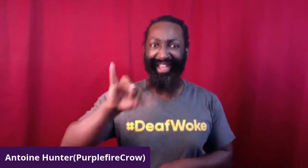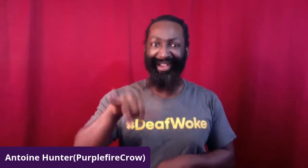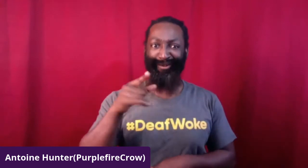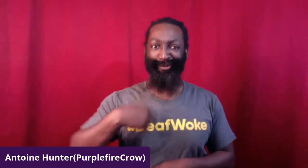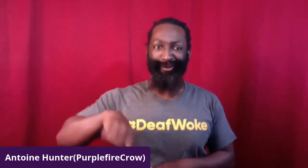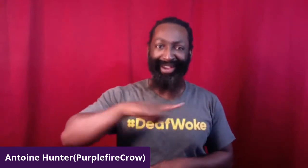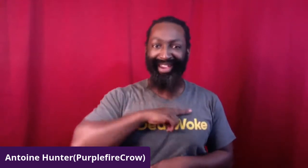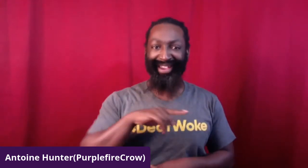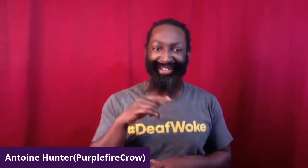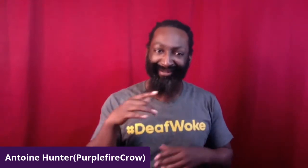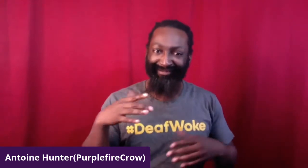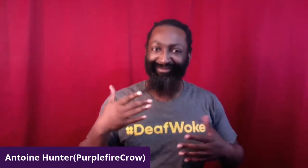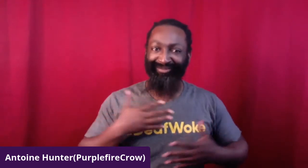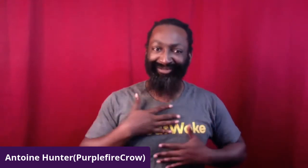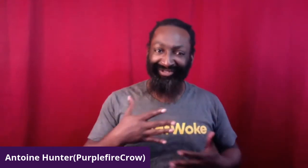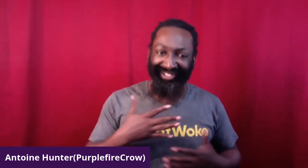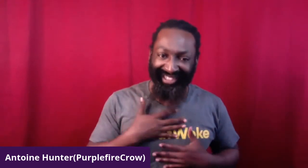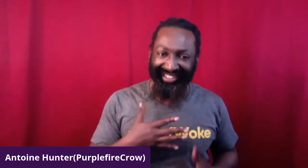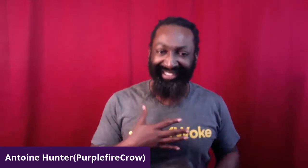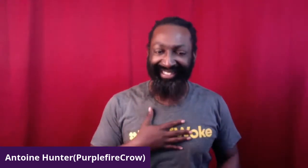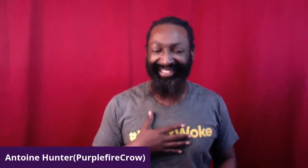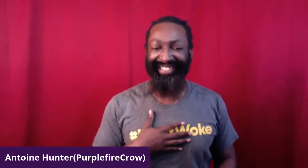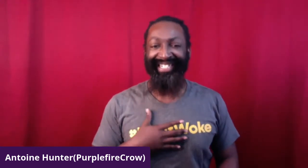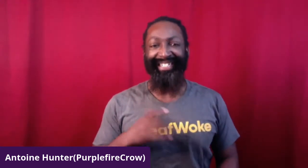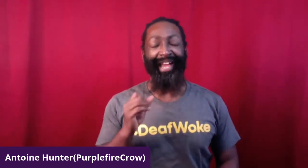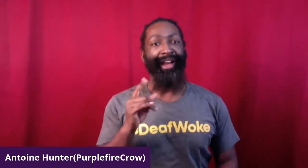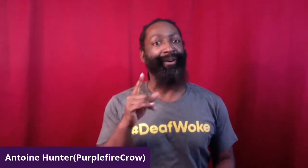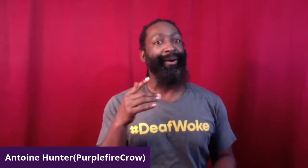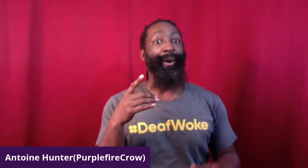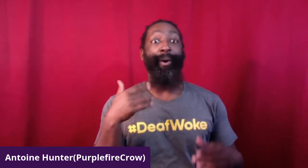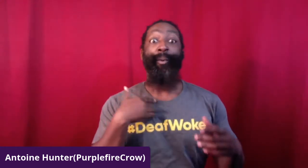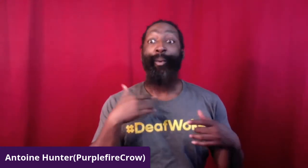That's so important. Now we just take a moment to breathe.